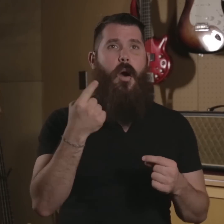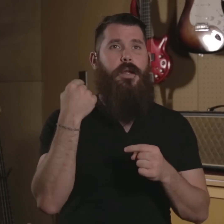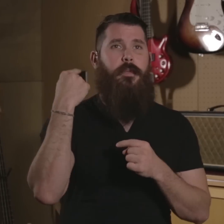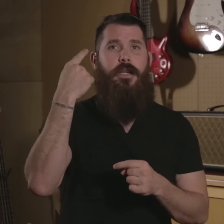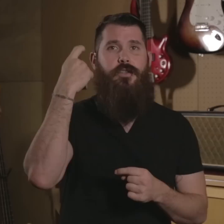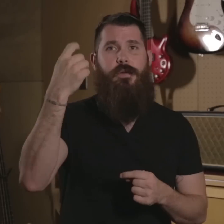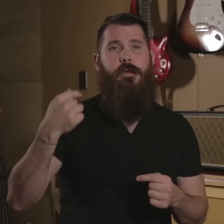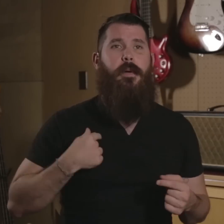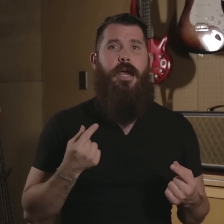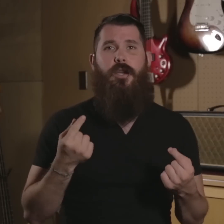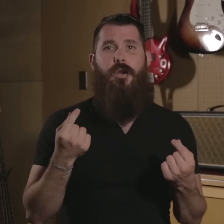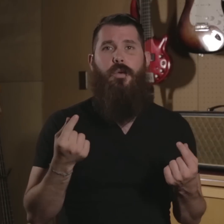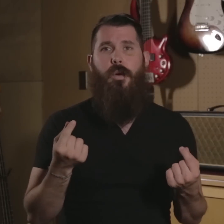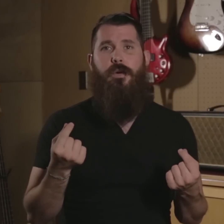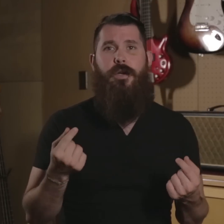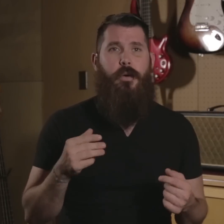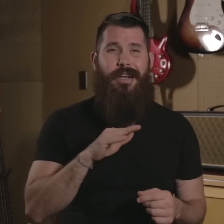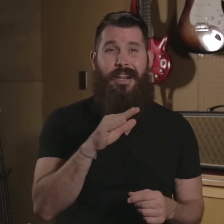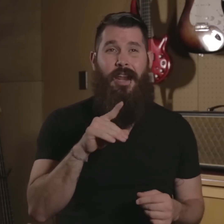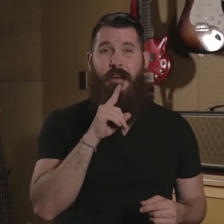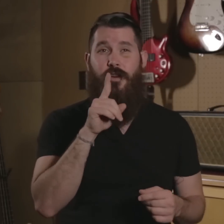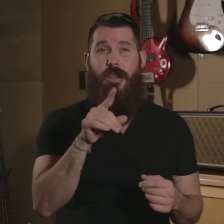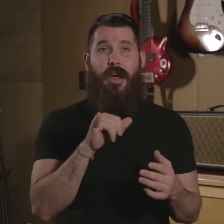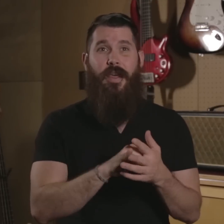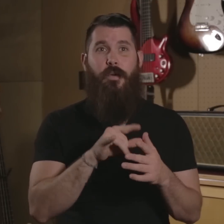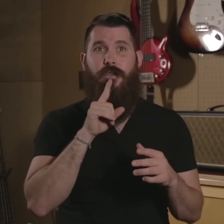always been a dream of mine to do what we're doing and I never thought that was